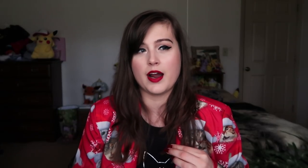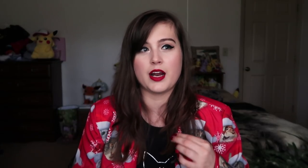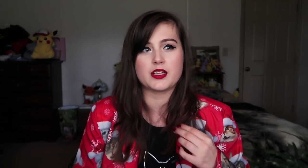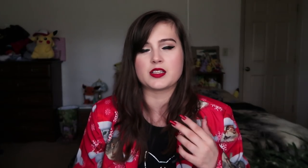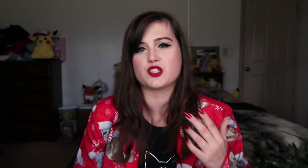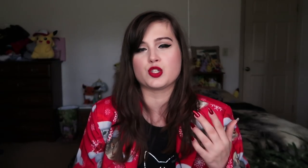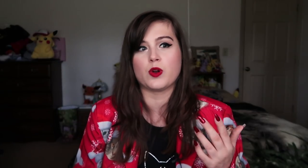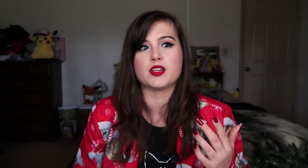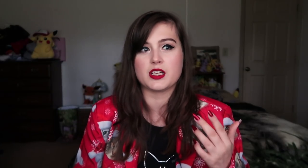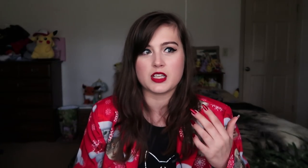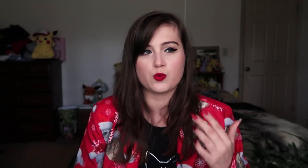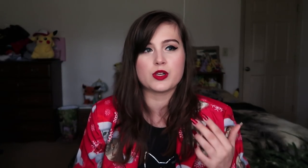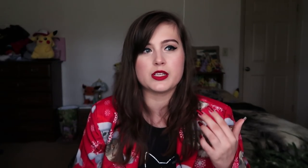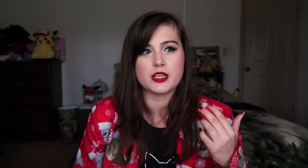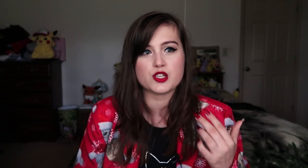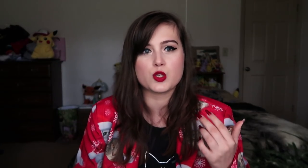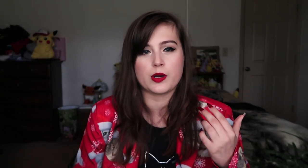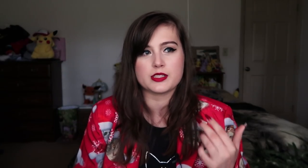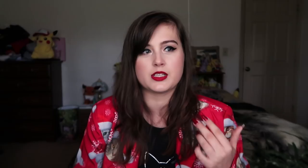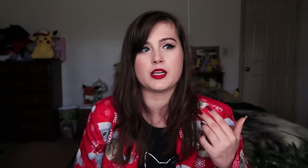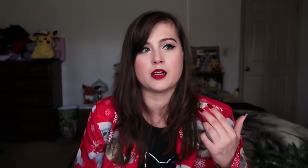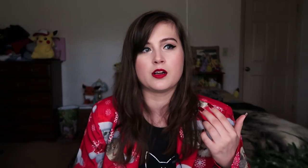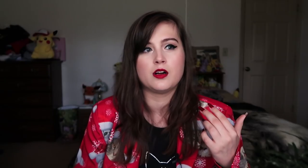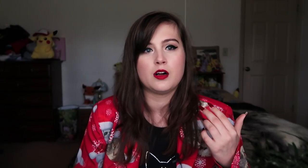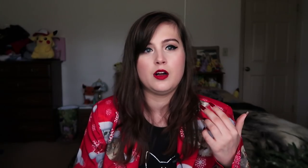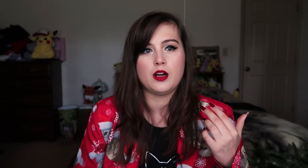and I think that's just one of the things I really enjoy seeing,